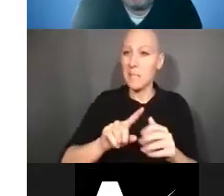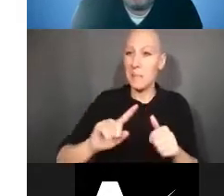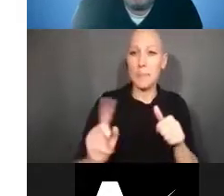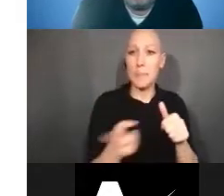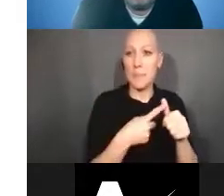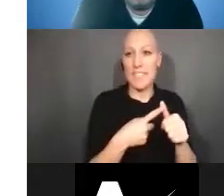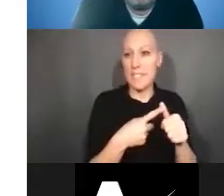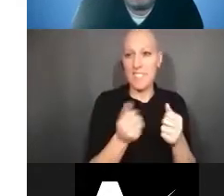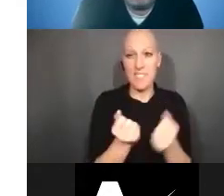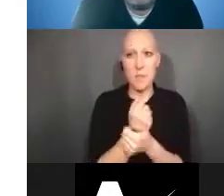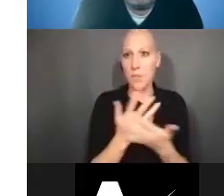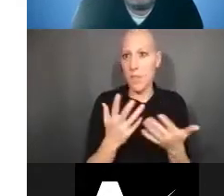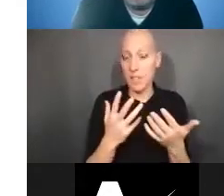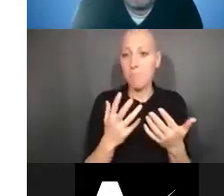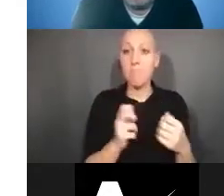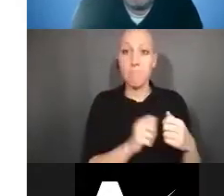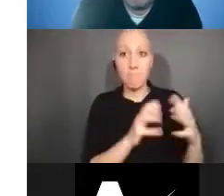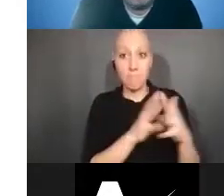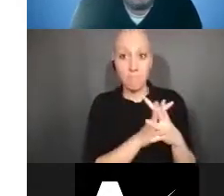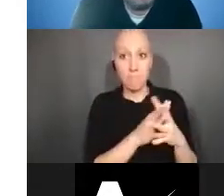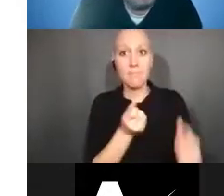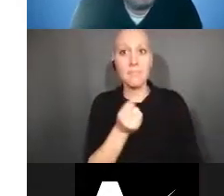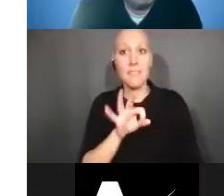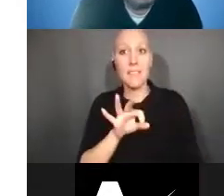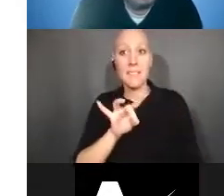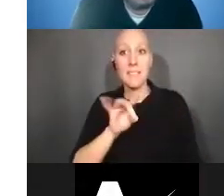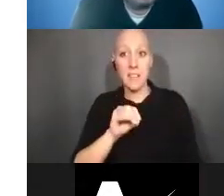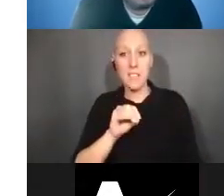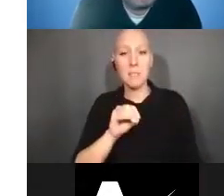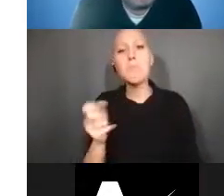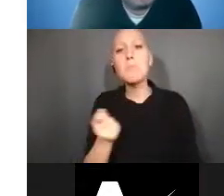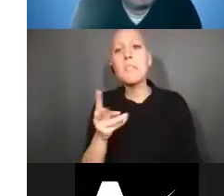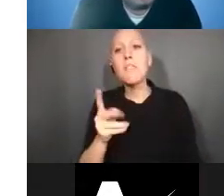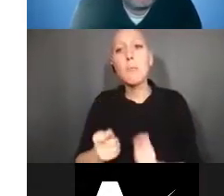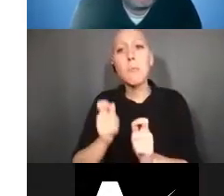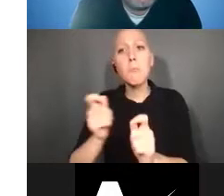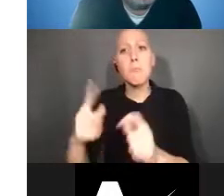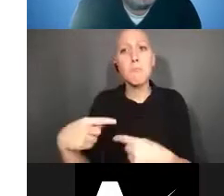there have been few changes since 1980, with the most recent in 2018.